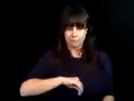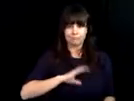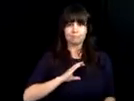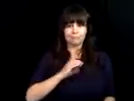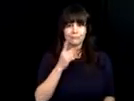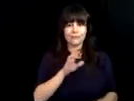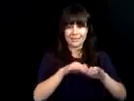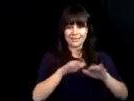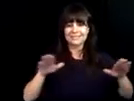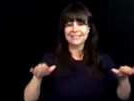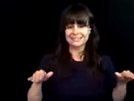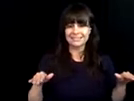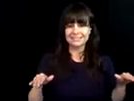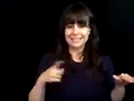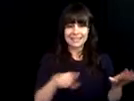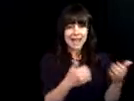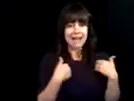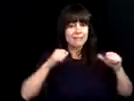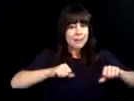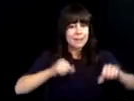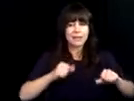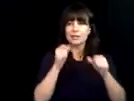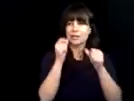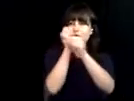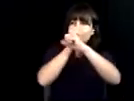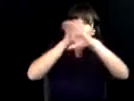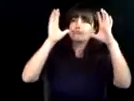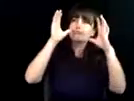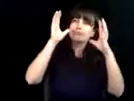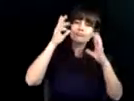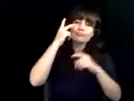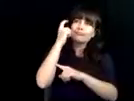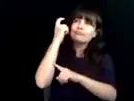to do. Dbvi's programs give kids the self-